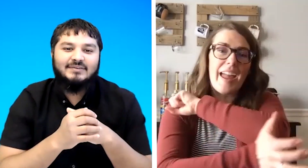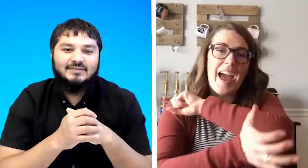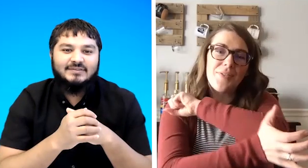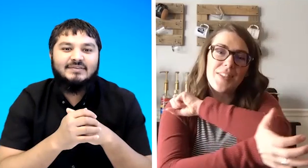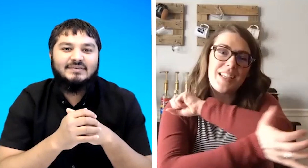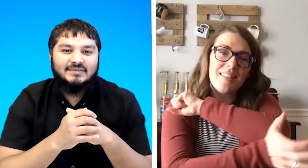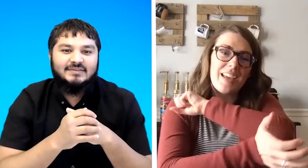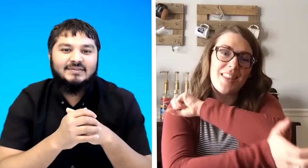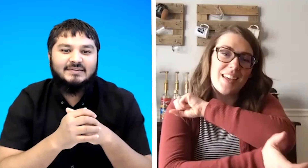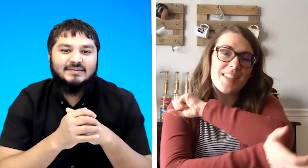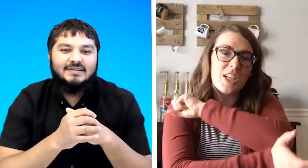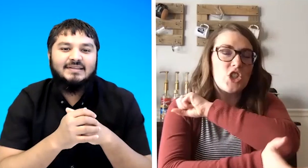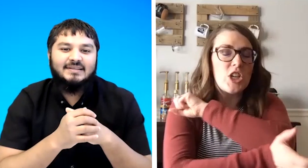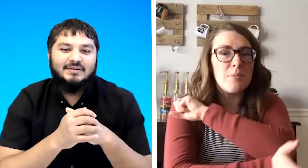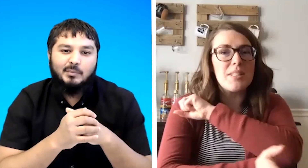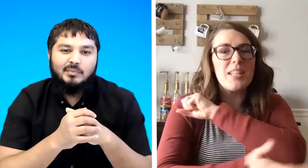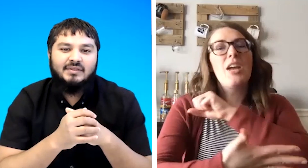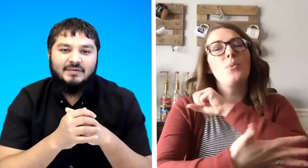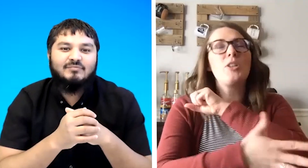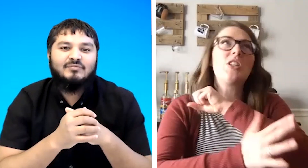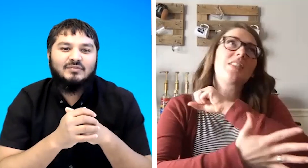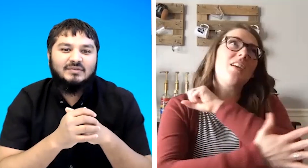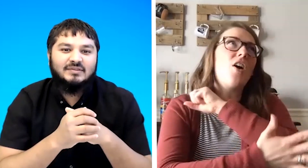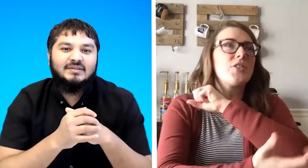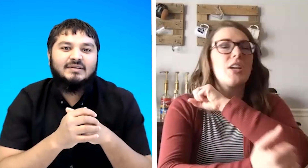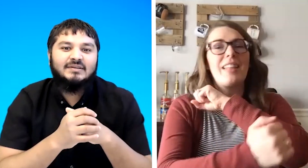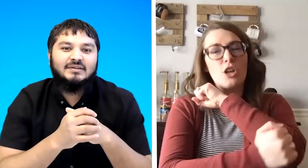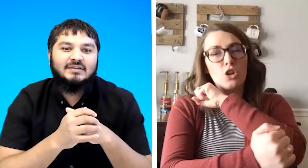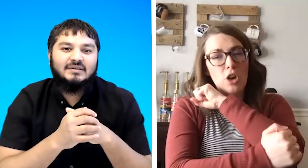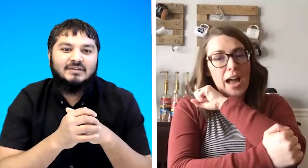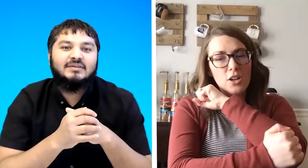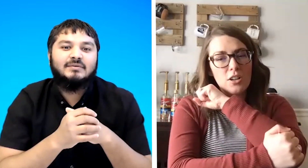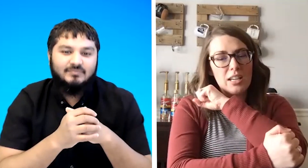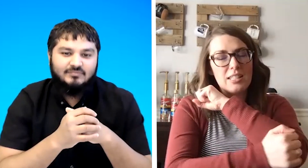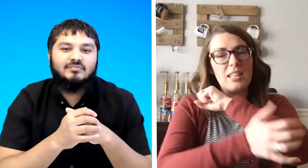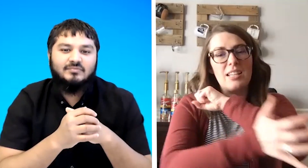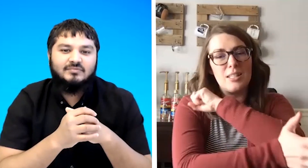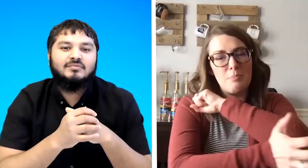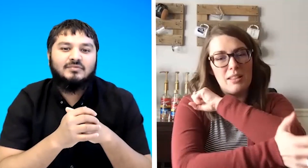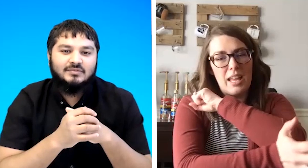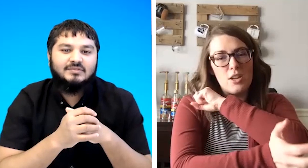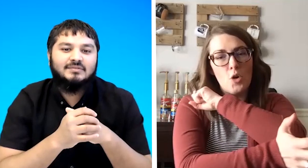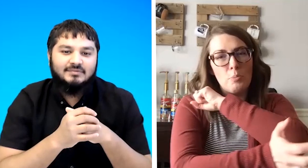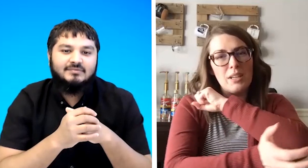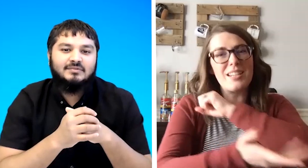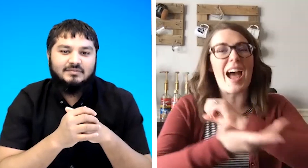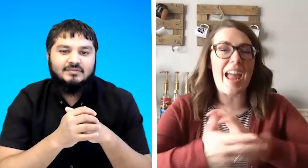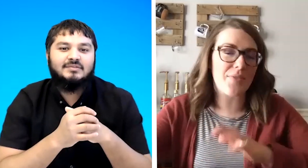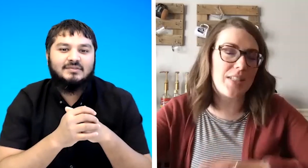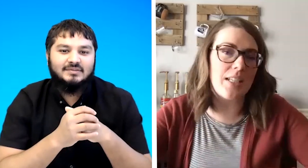have seen like this like chips which is also like cracker is this but like opened i have seen his